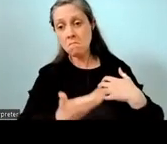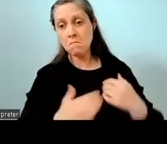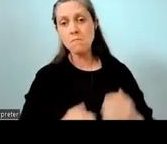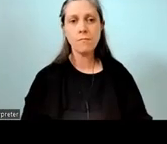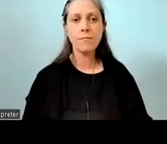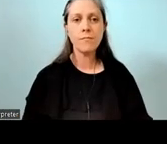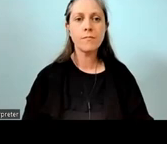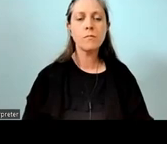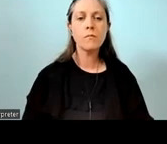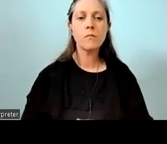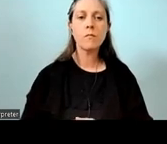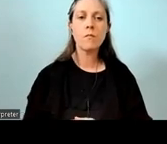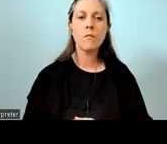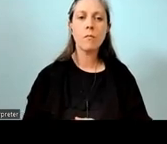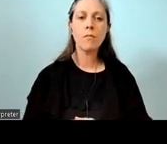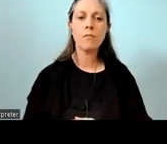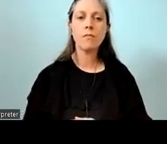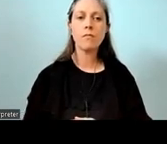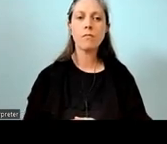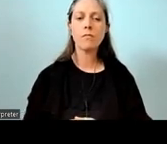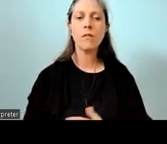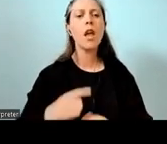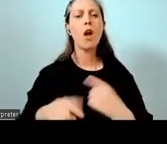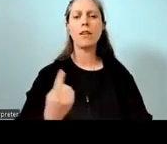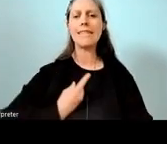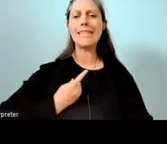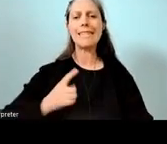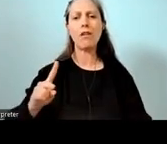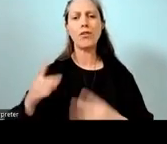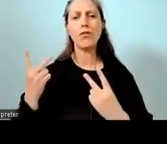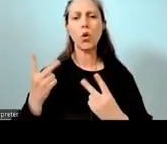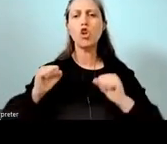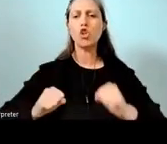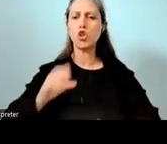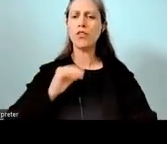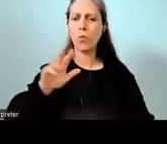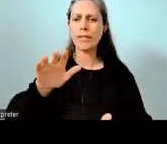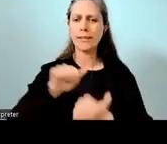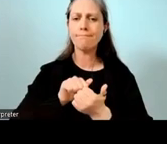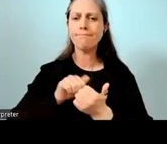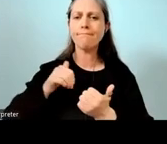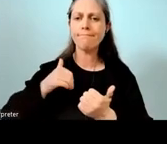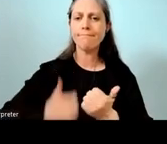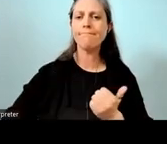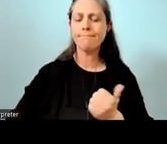In terms of this self review, obviously student voice is important and key,